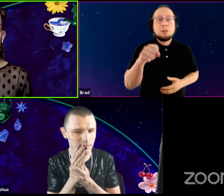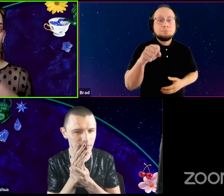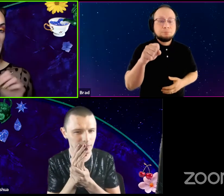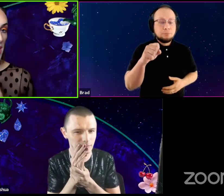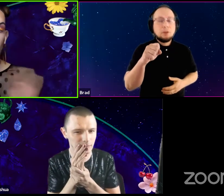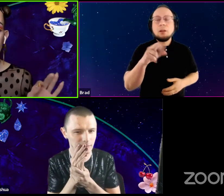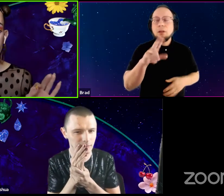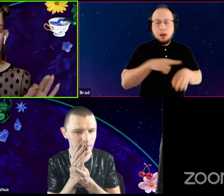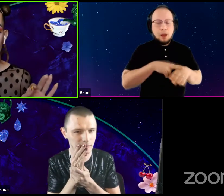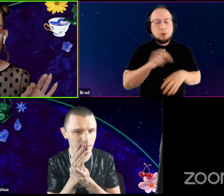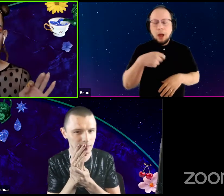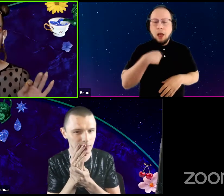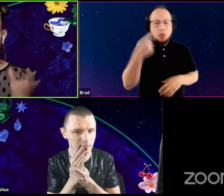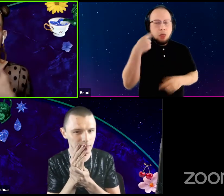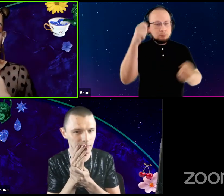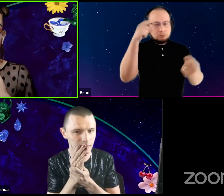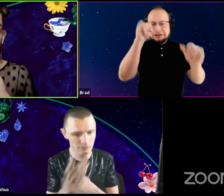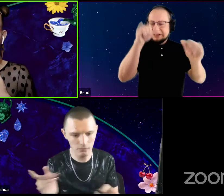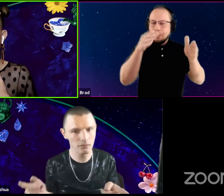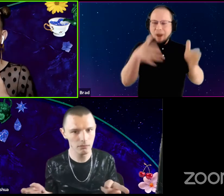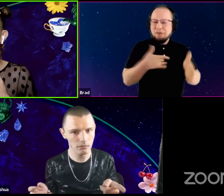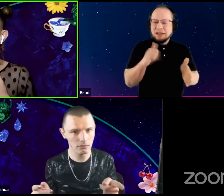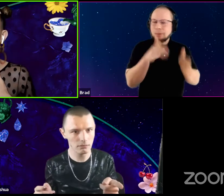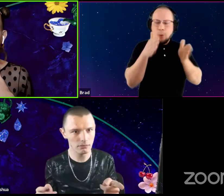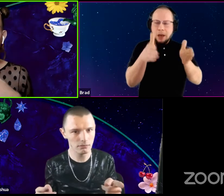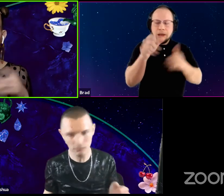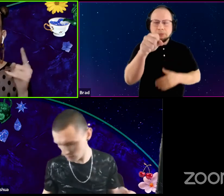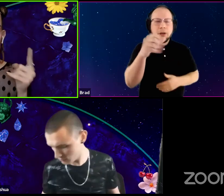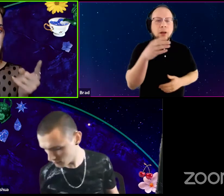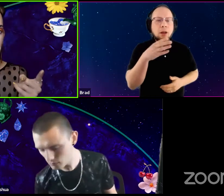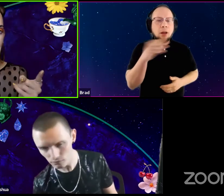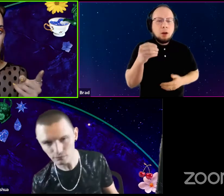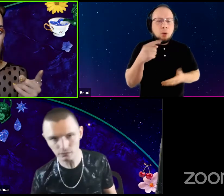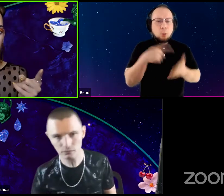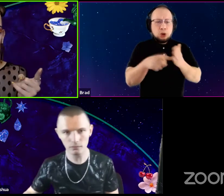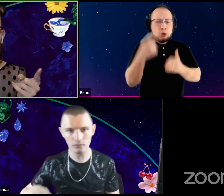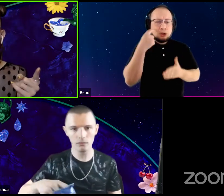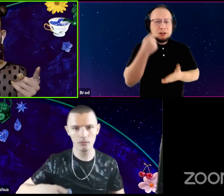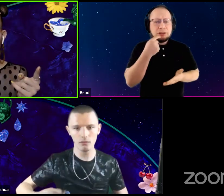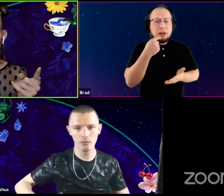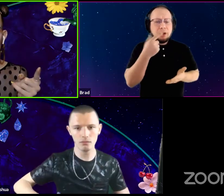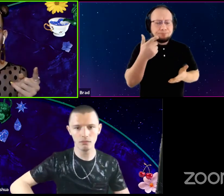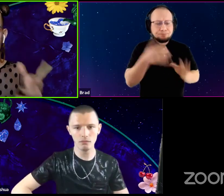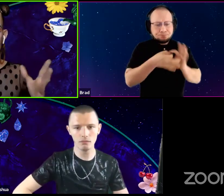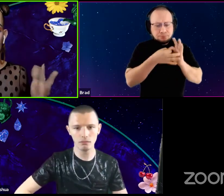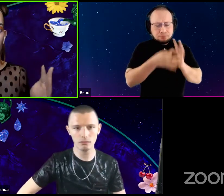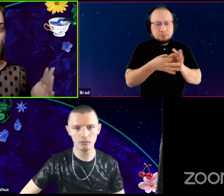I thought the same way, I feel the same way. And what you just said about, um, I think about that all the time.